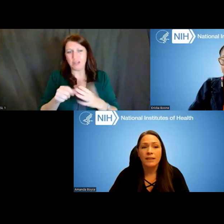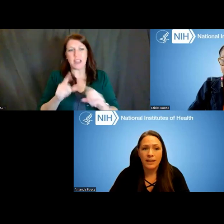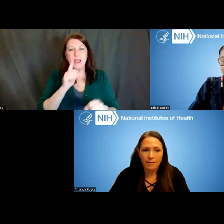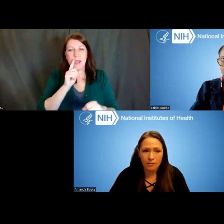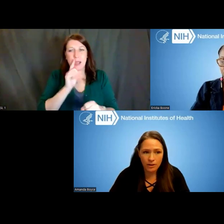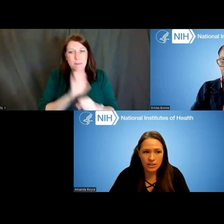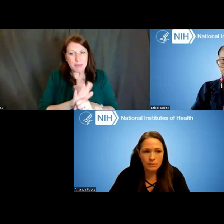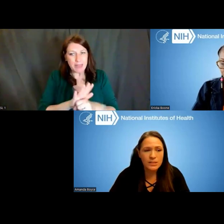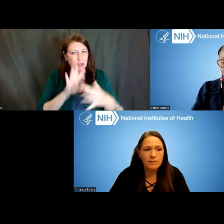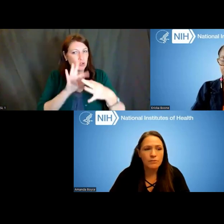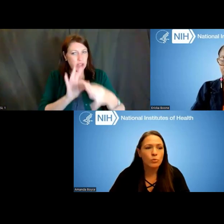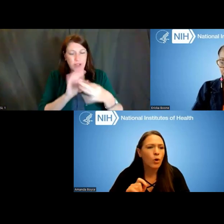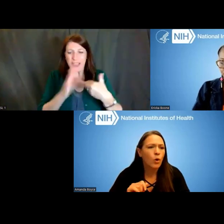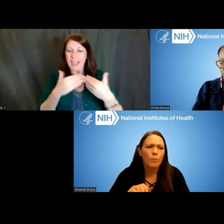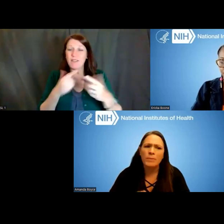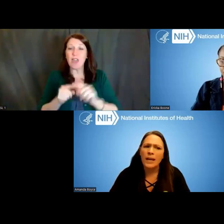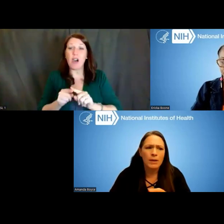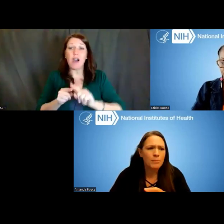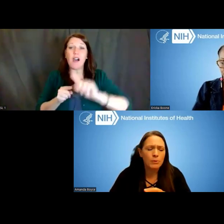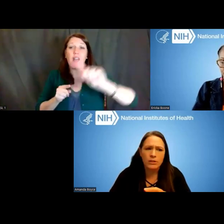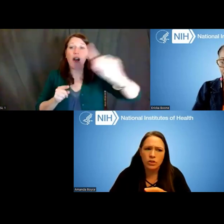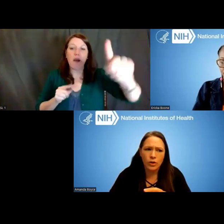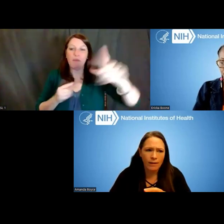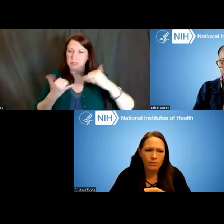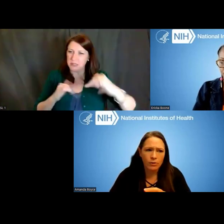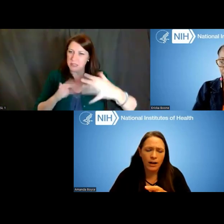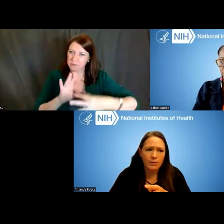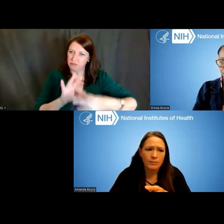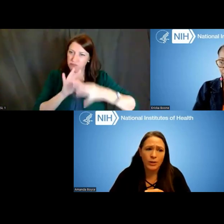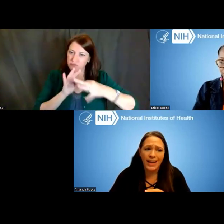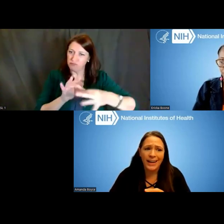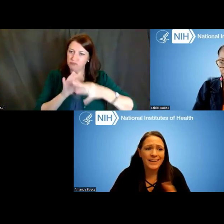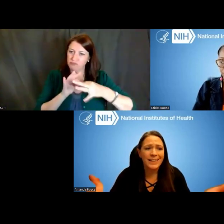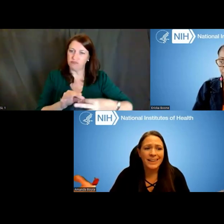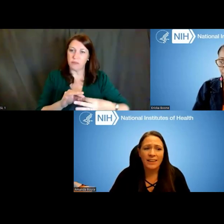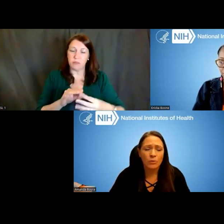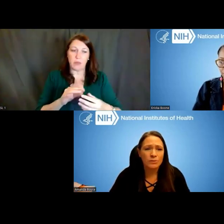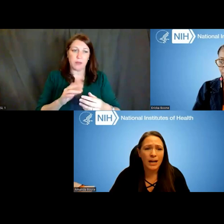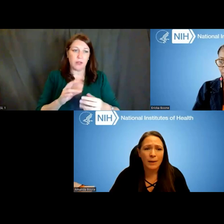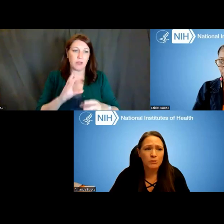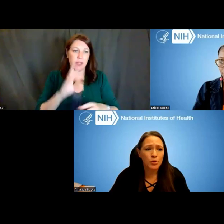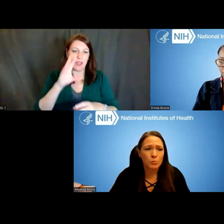that they have a very specific role. Maybe build in travel if you can, and time of Zoom --